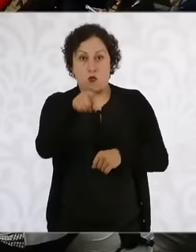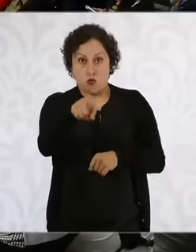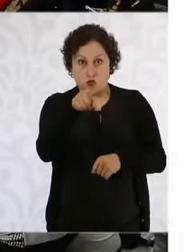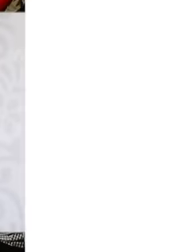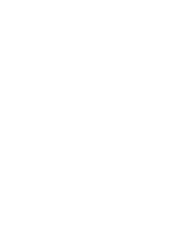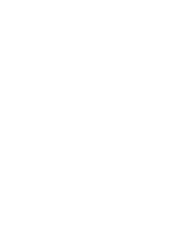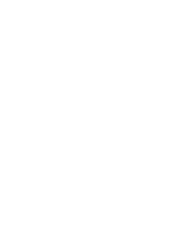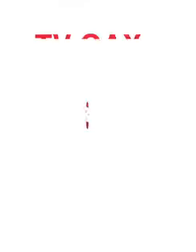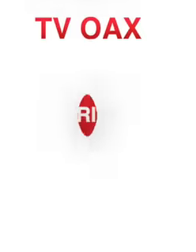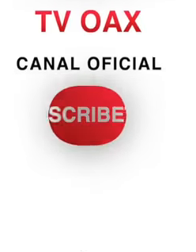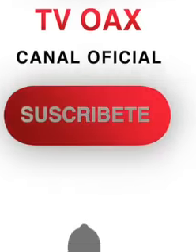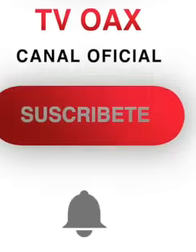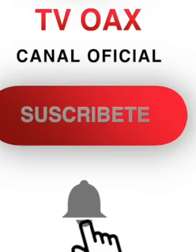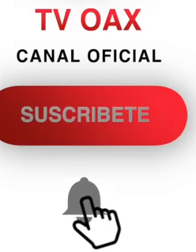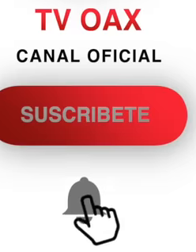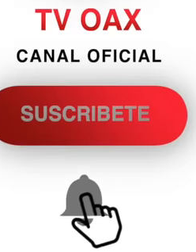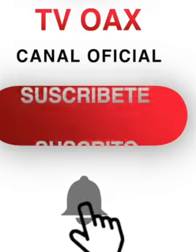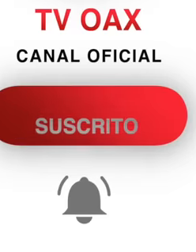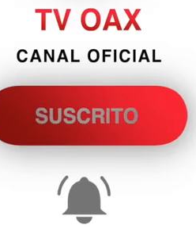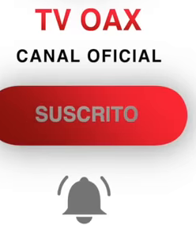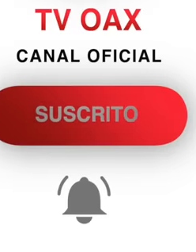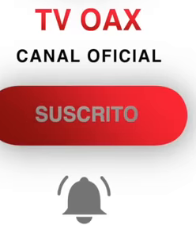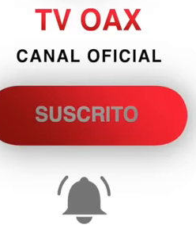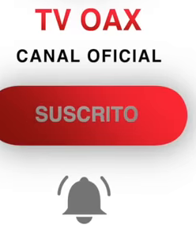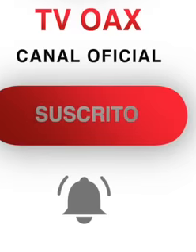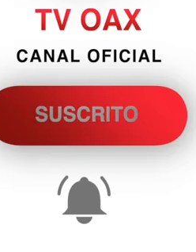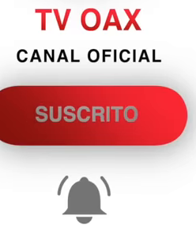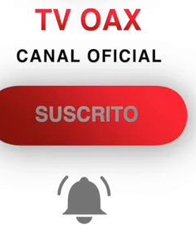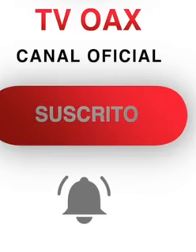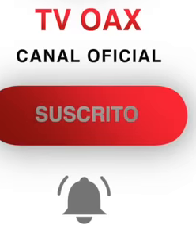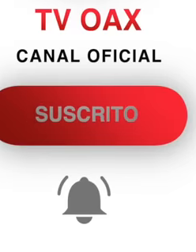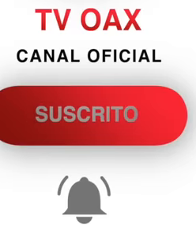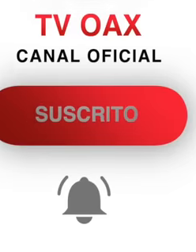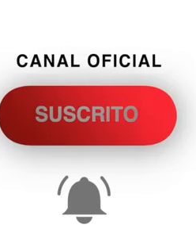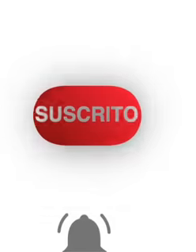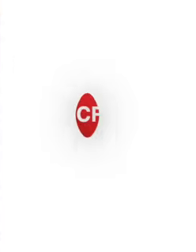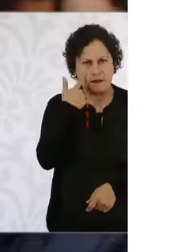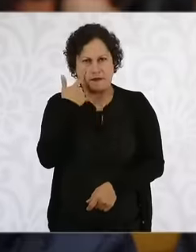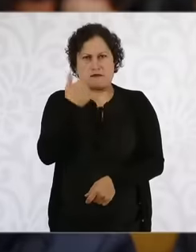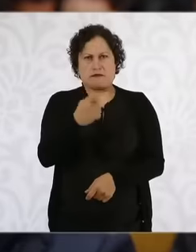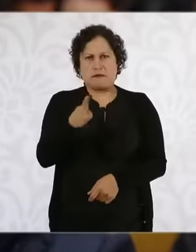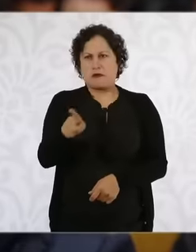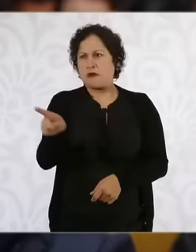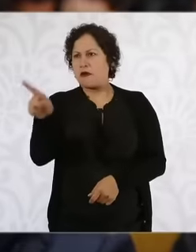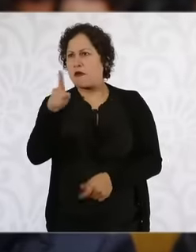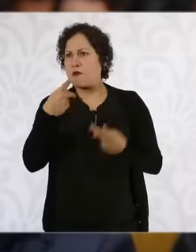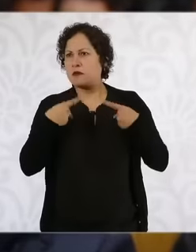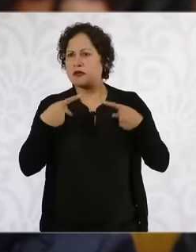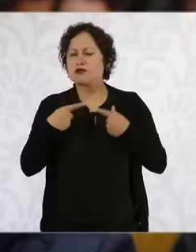life and it is striking that members of Morena are not respecting it. On